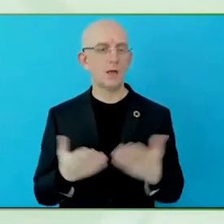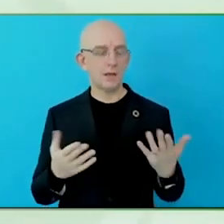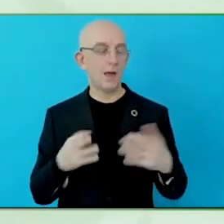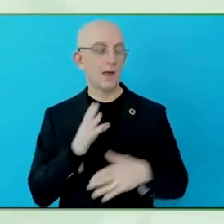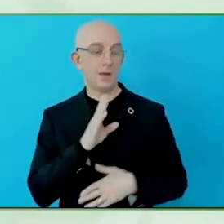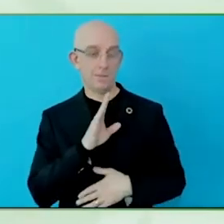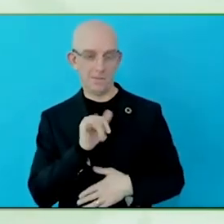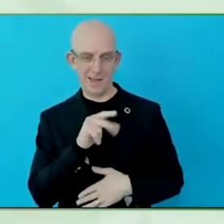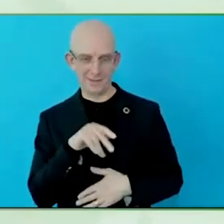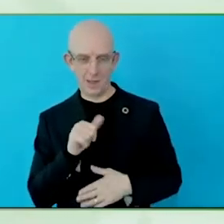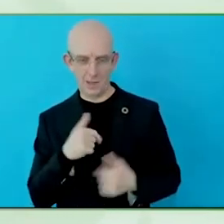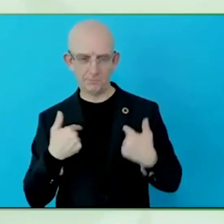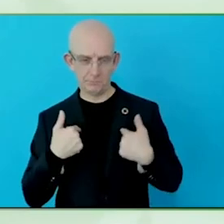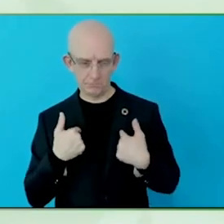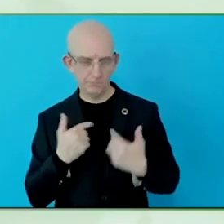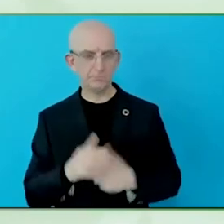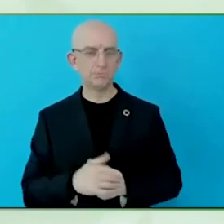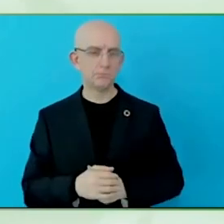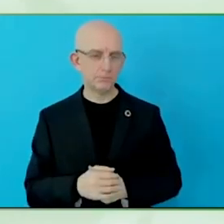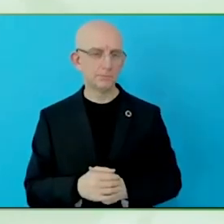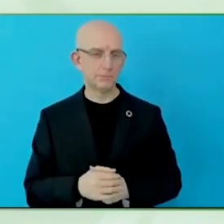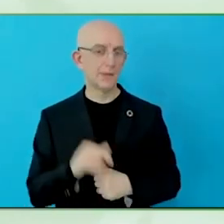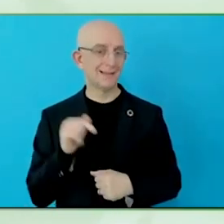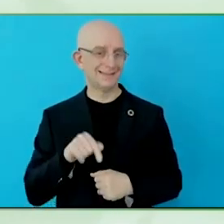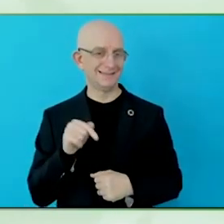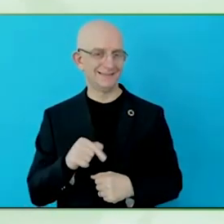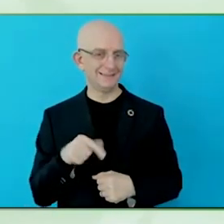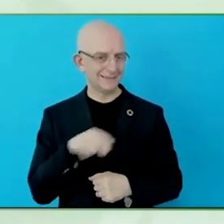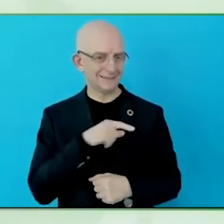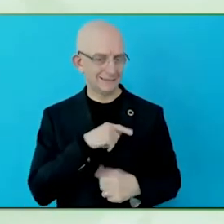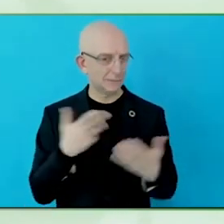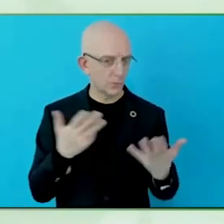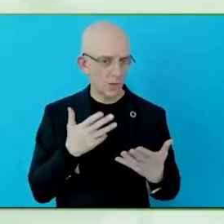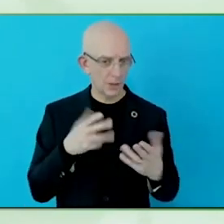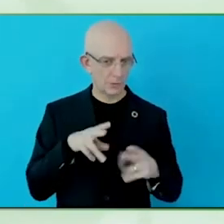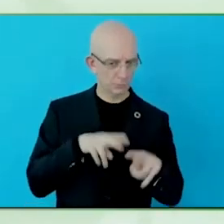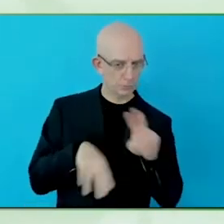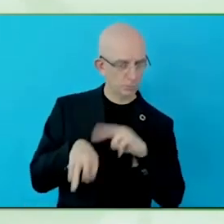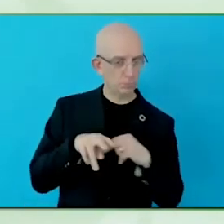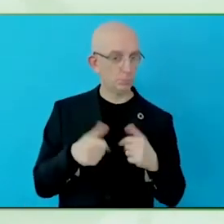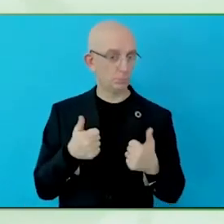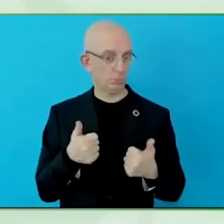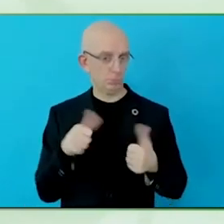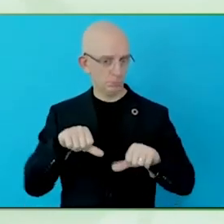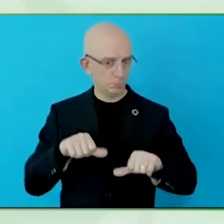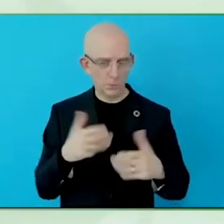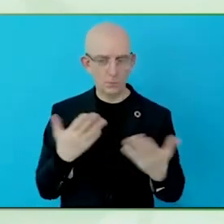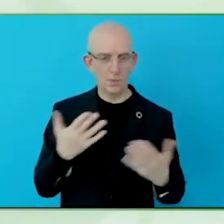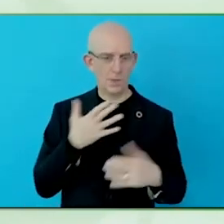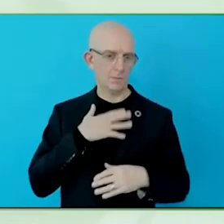European Accessibility Act Compliance Program was actually assessing what is the current state of digital accessibility.